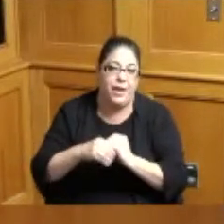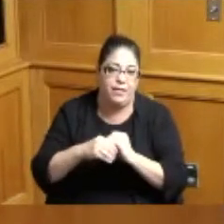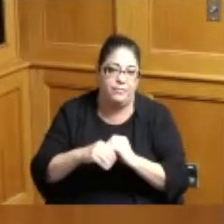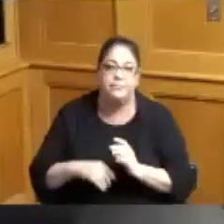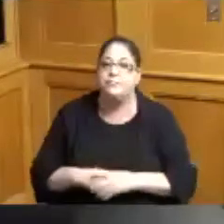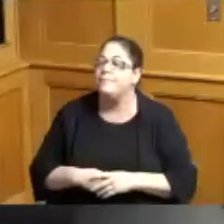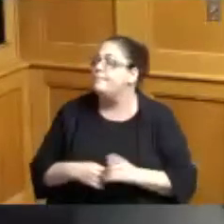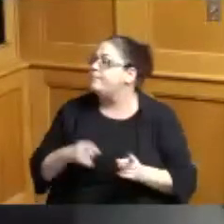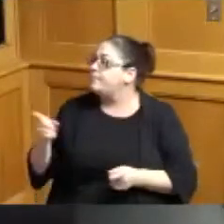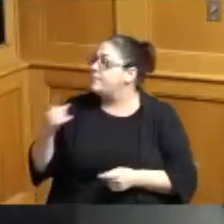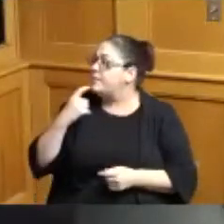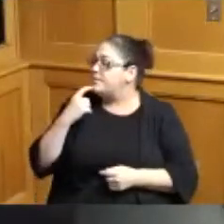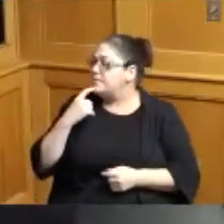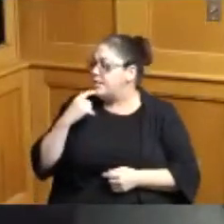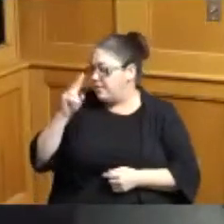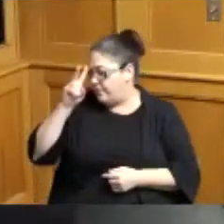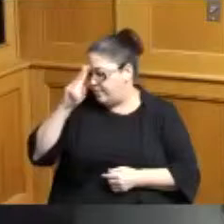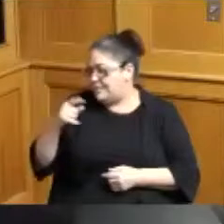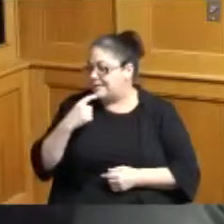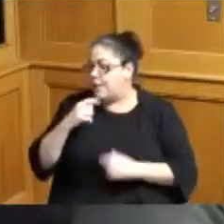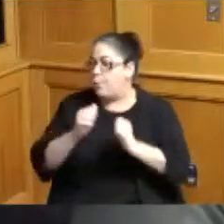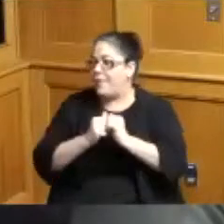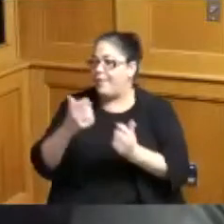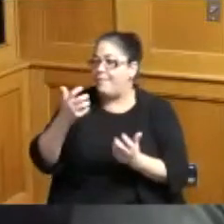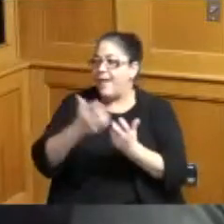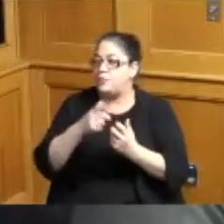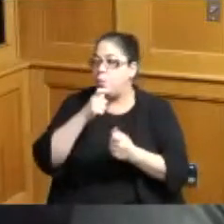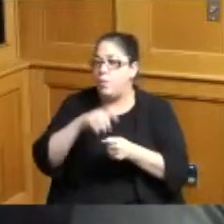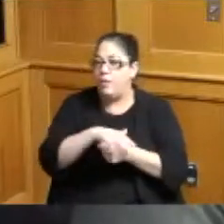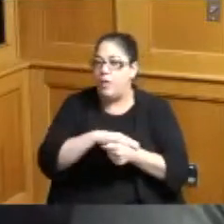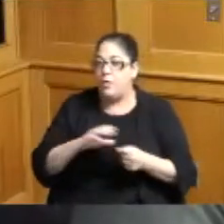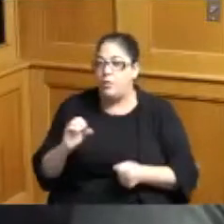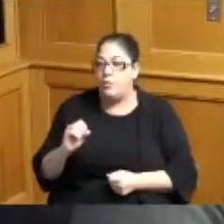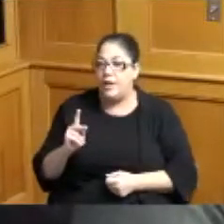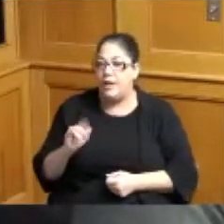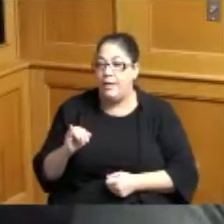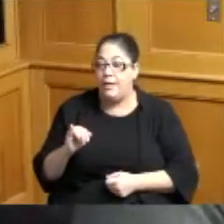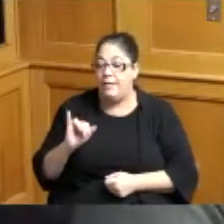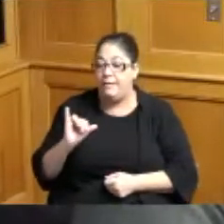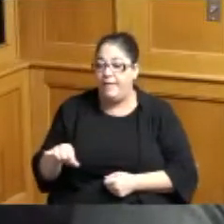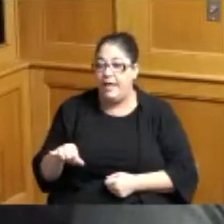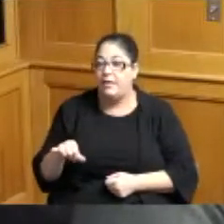now you said with a match who's the local matches okay out of the local match okay I and